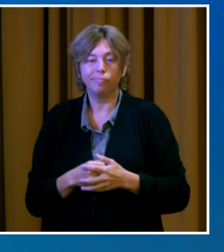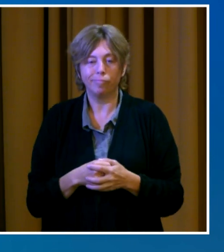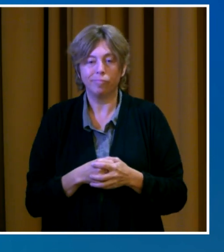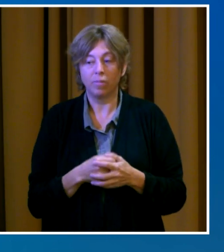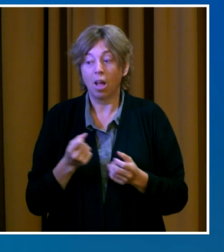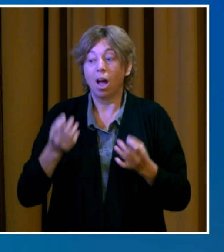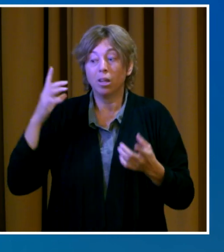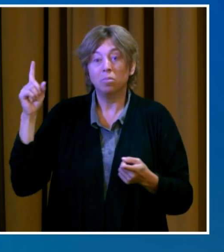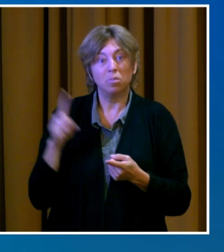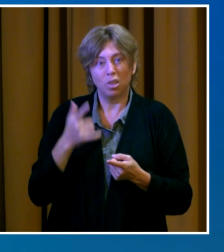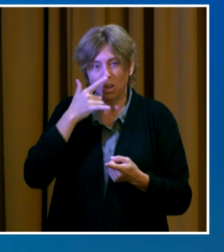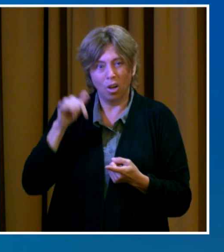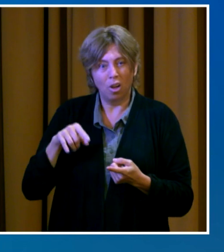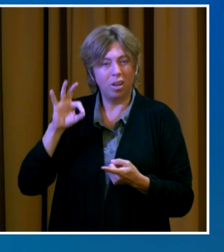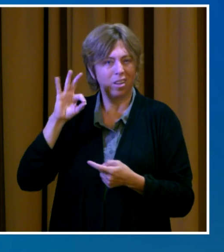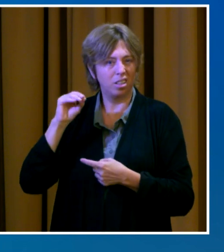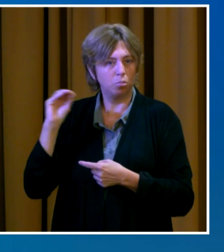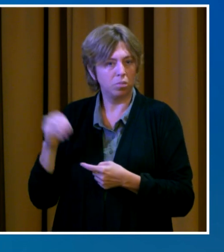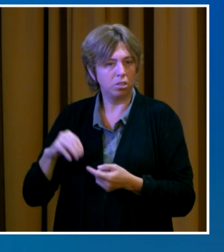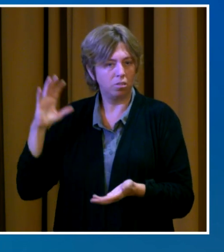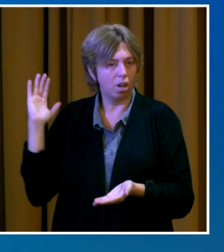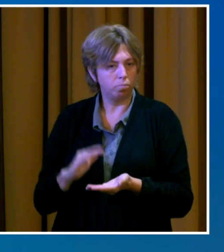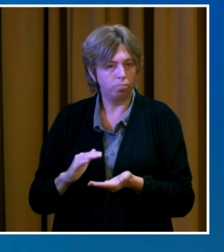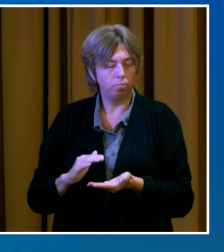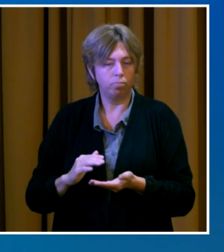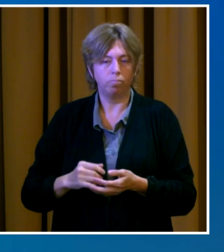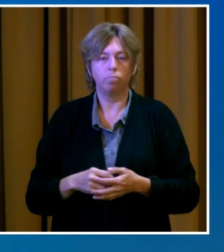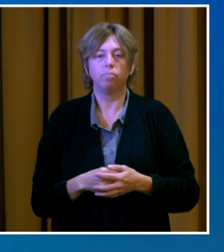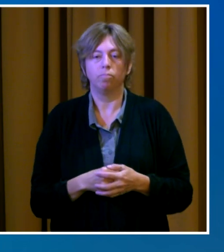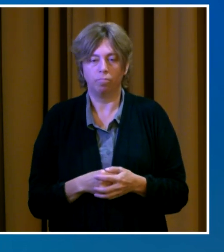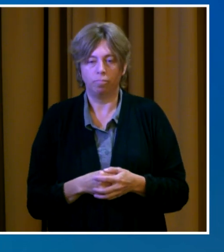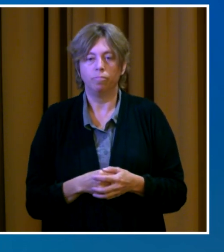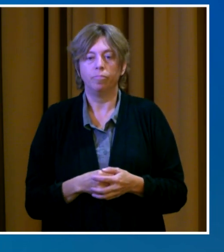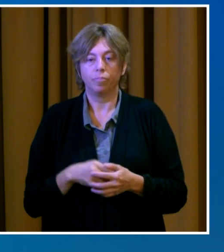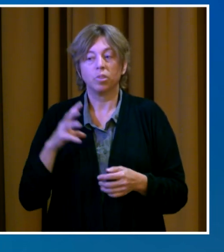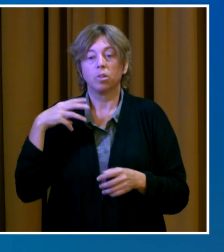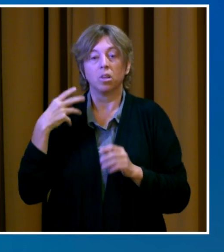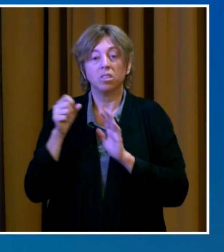The state's data tells a similar story. Between February and